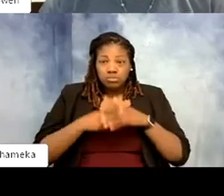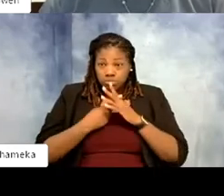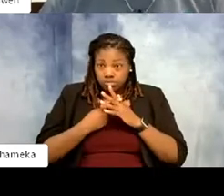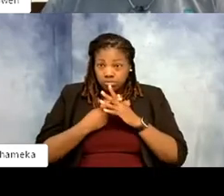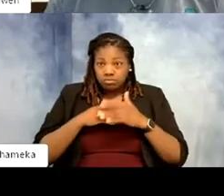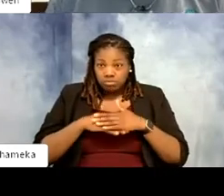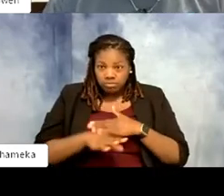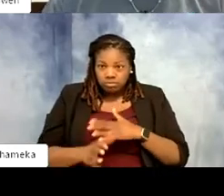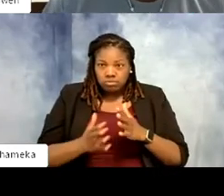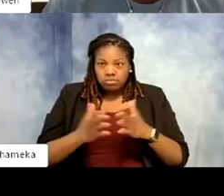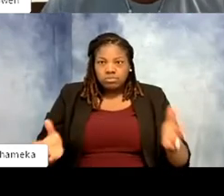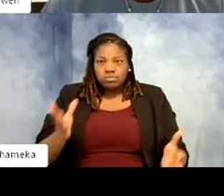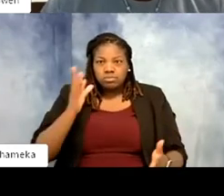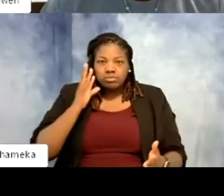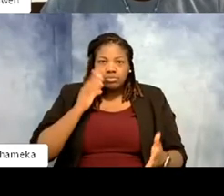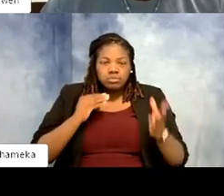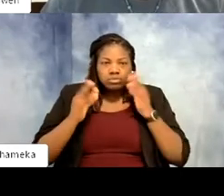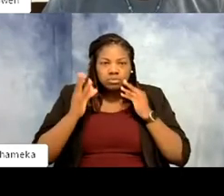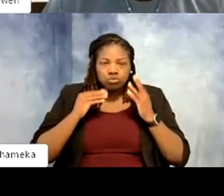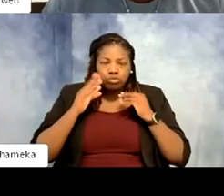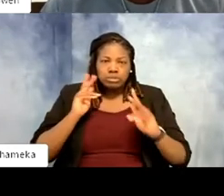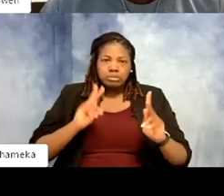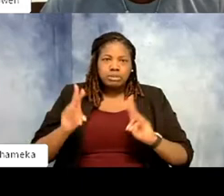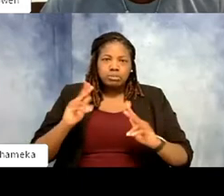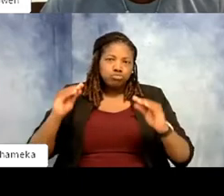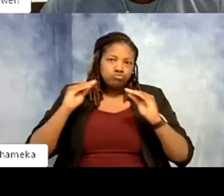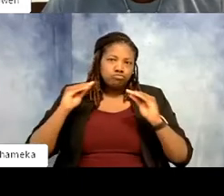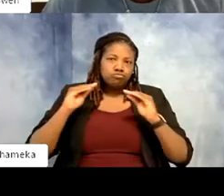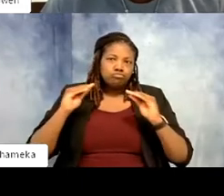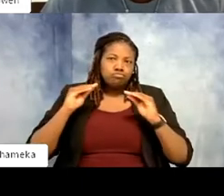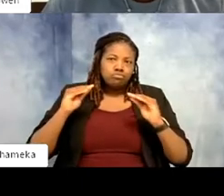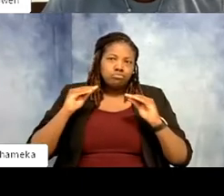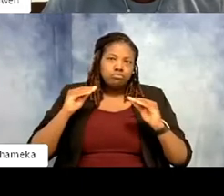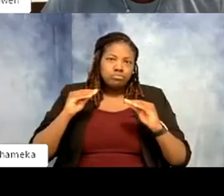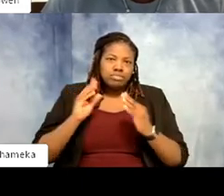of experienced people that taught me so much so fast. That helped me get to where I am and then